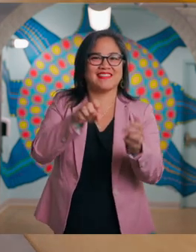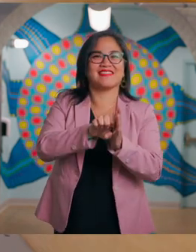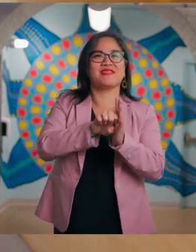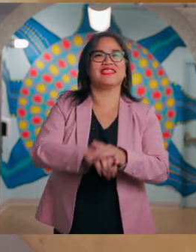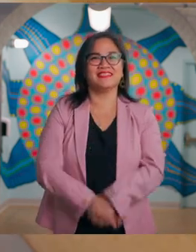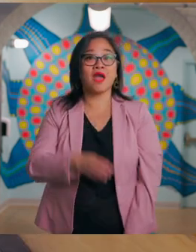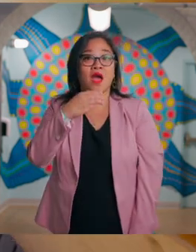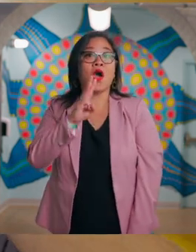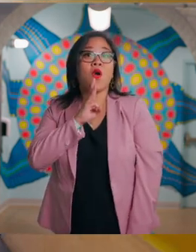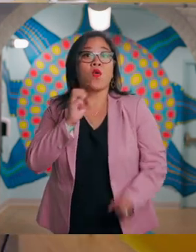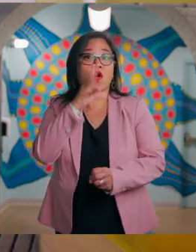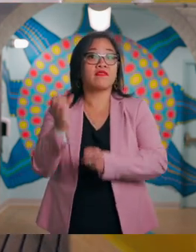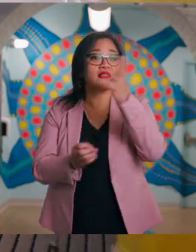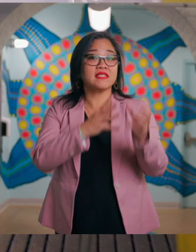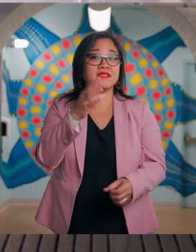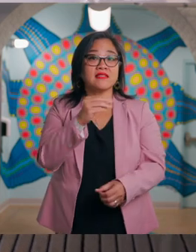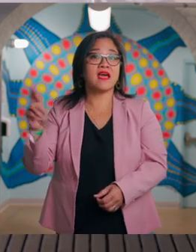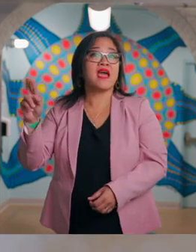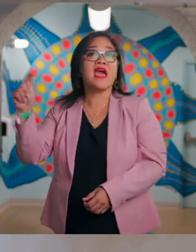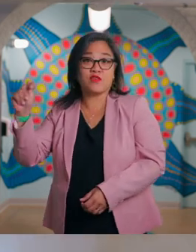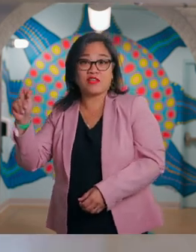A water fountain and restroom can also be found on this floor.